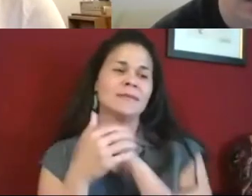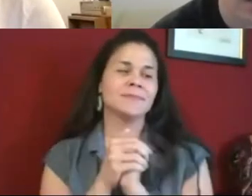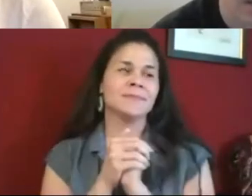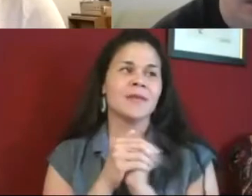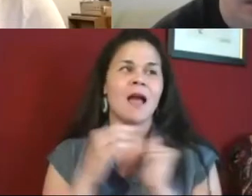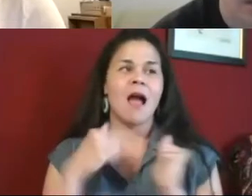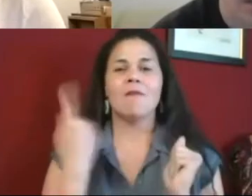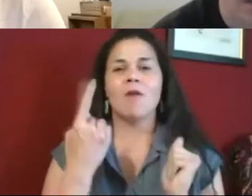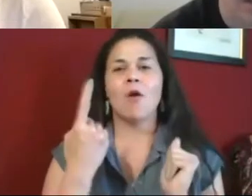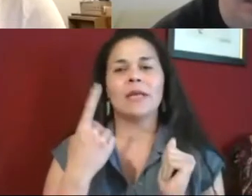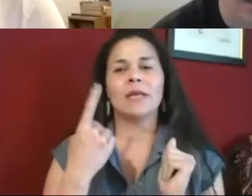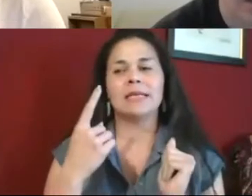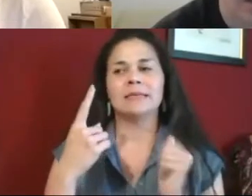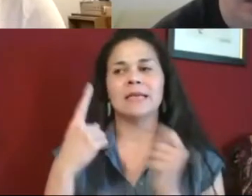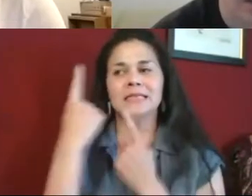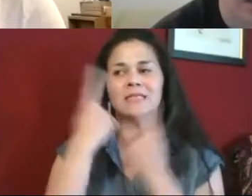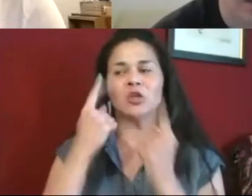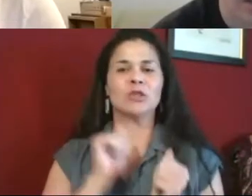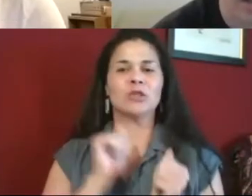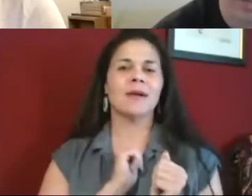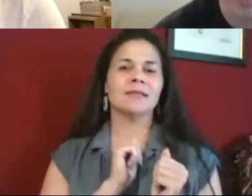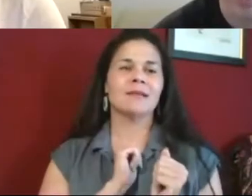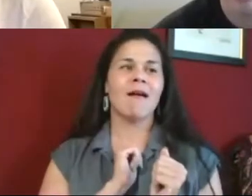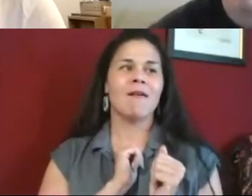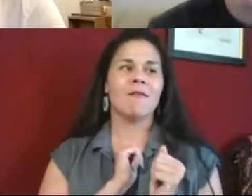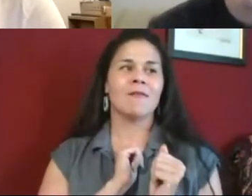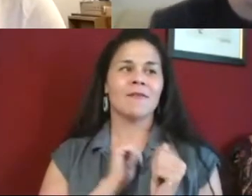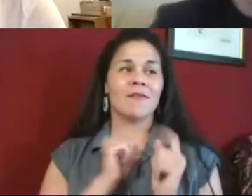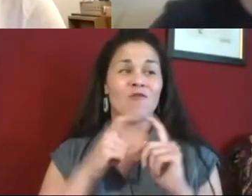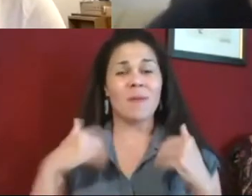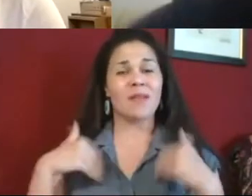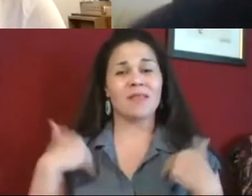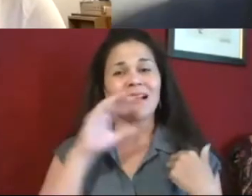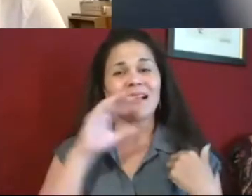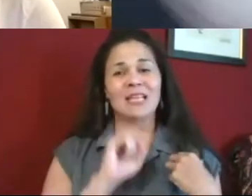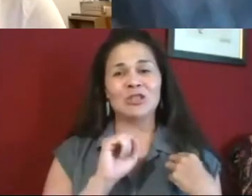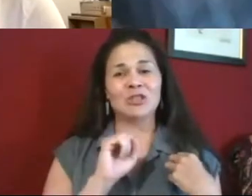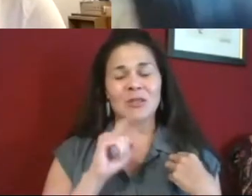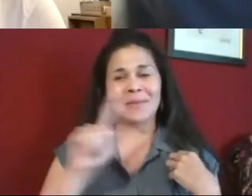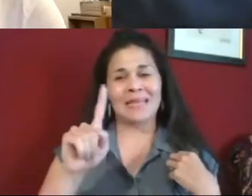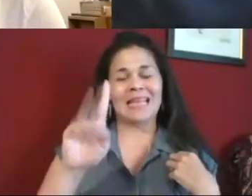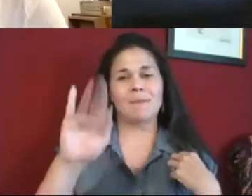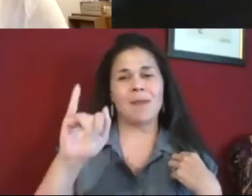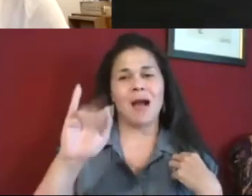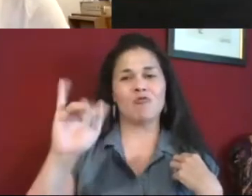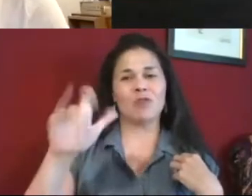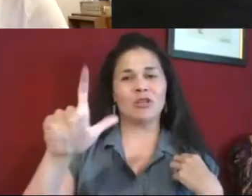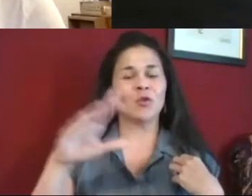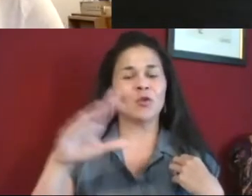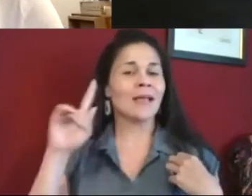experiences of pre ADA passing in post ADA. So I feel like I can speak on both.